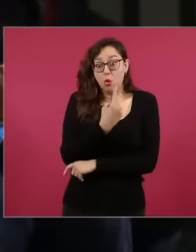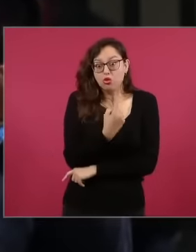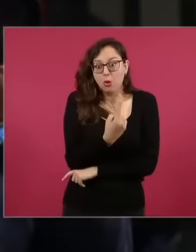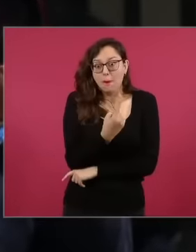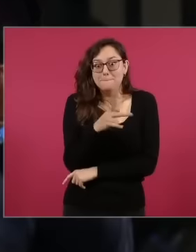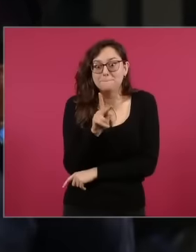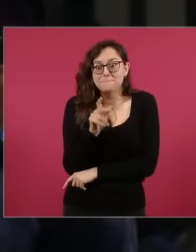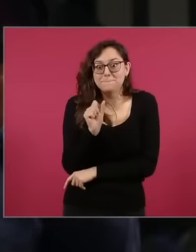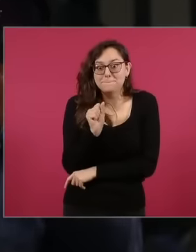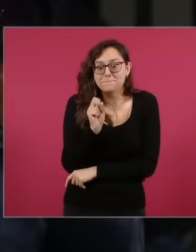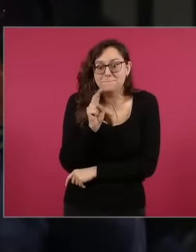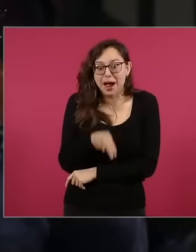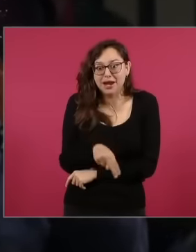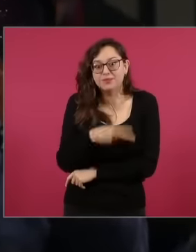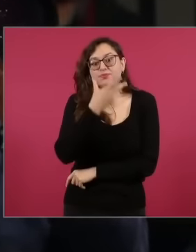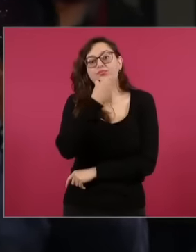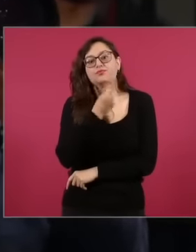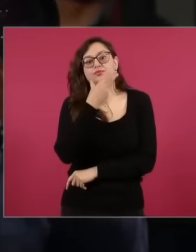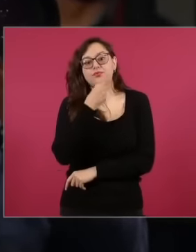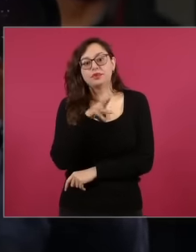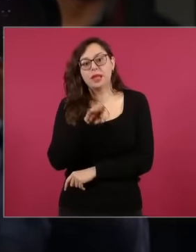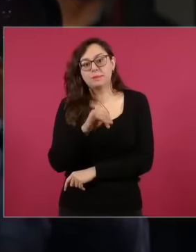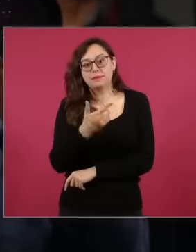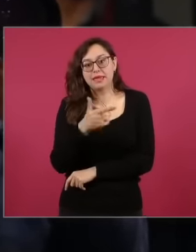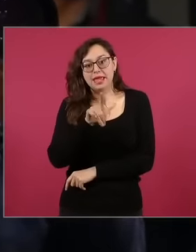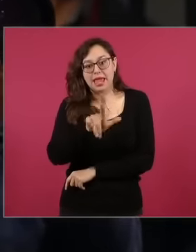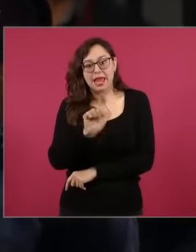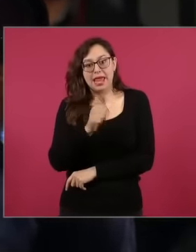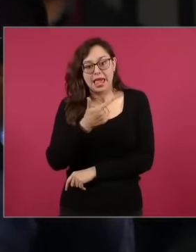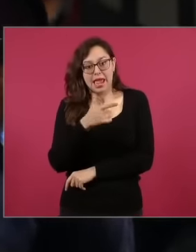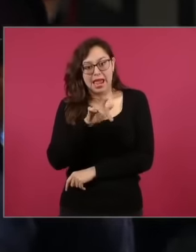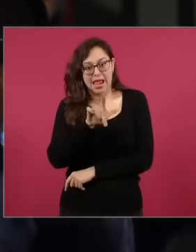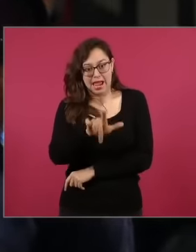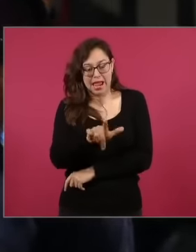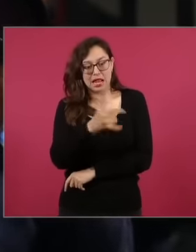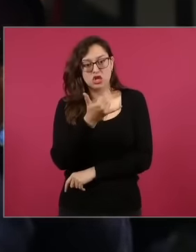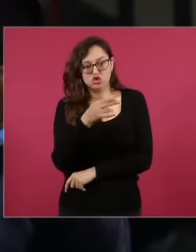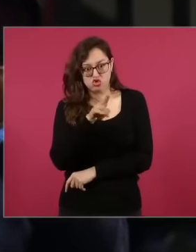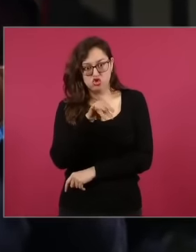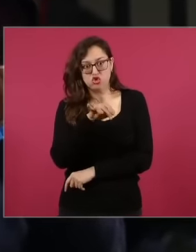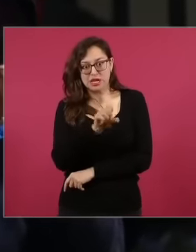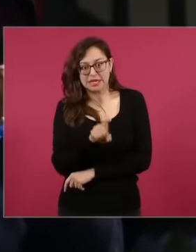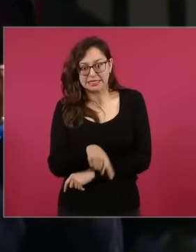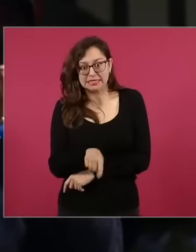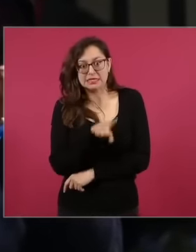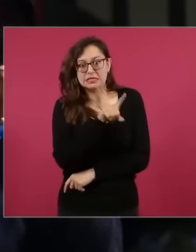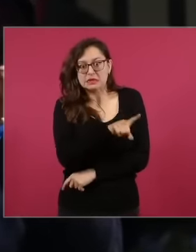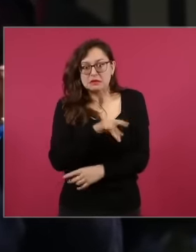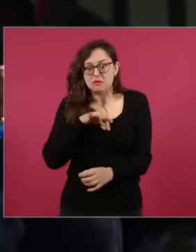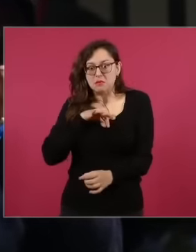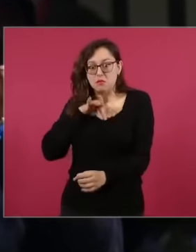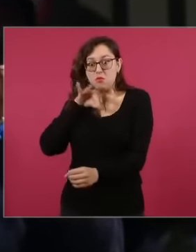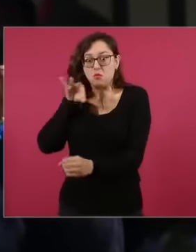National Action party of Miguel Ángel Yunes Linares and I want to repeat what Lidia Cacho, well, about her son,